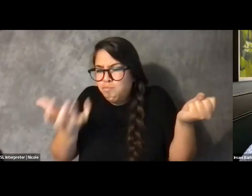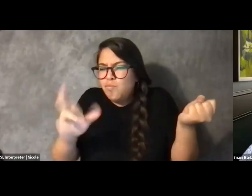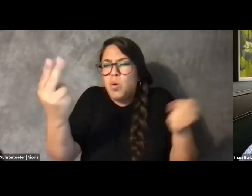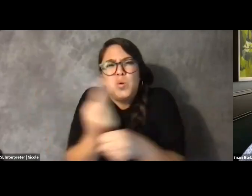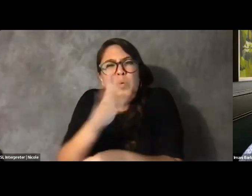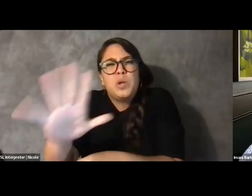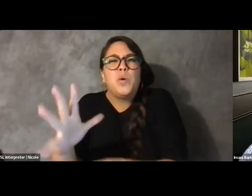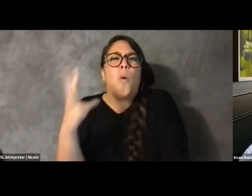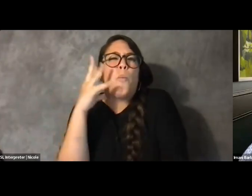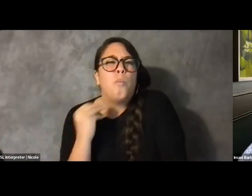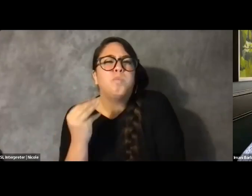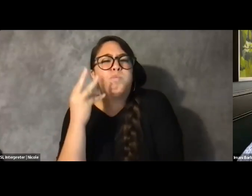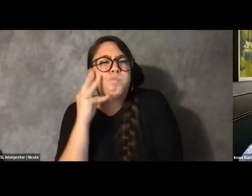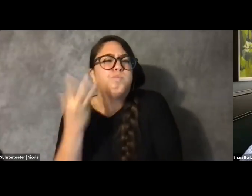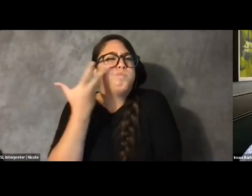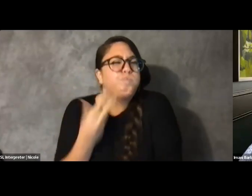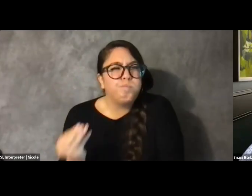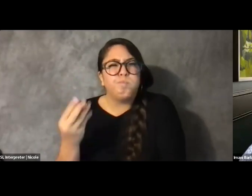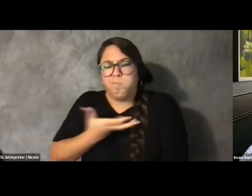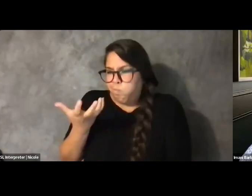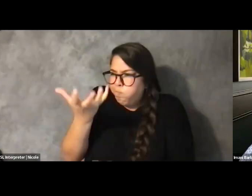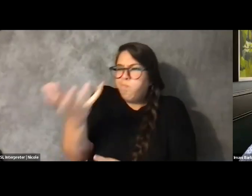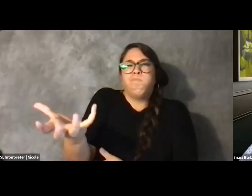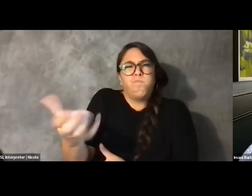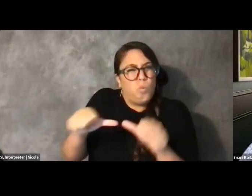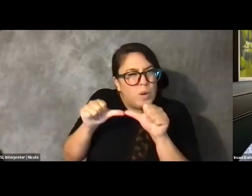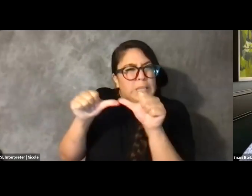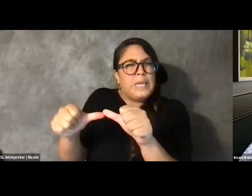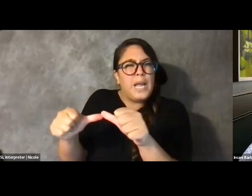to further advocate for the disability community